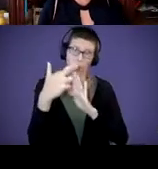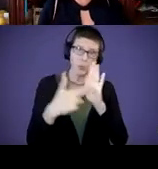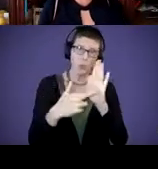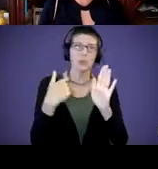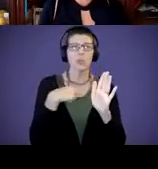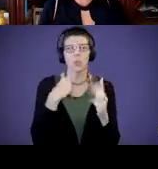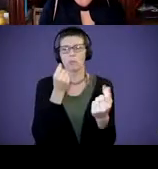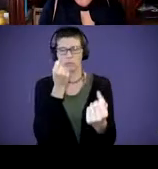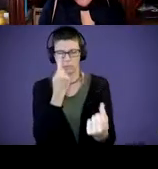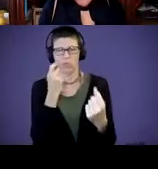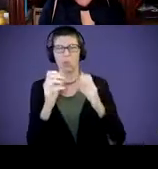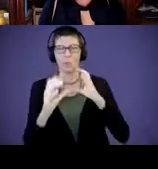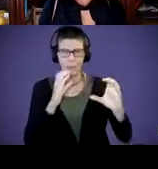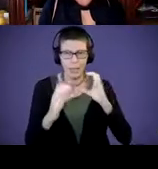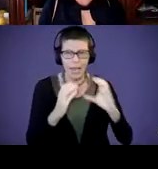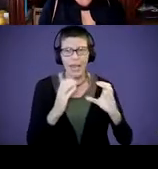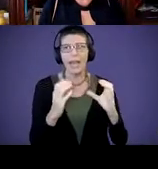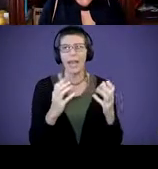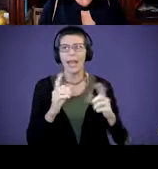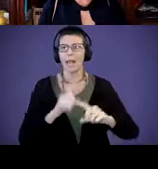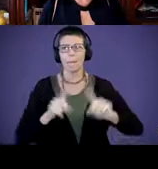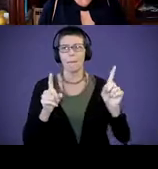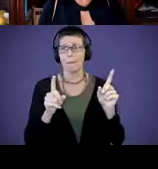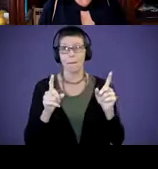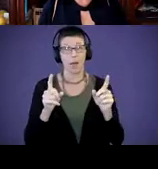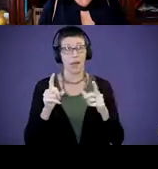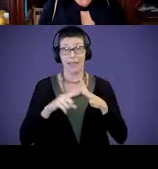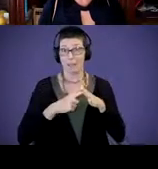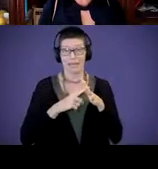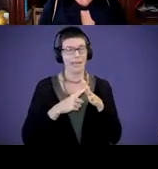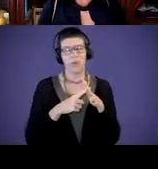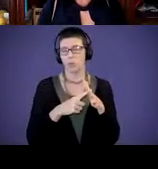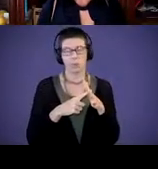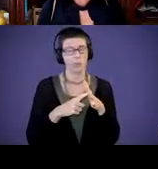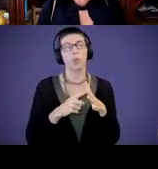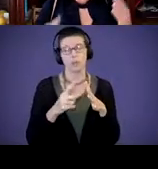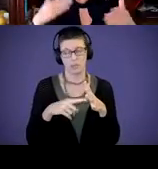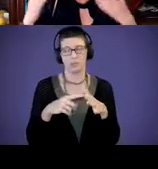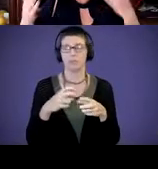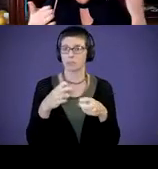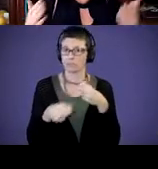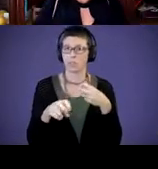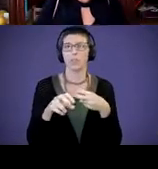could communicate. But early on it was, it was a chore. So, thinking about how do we work with